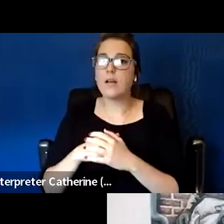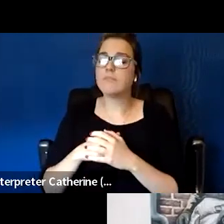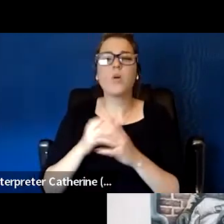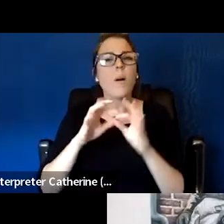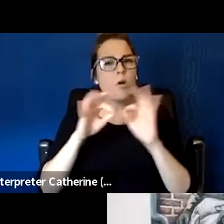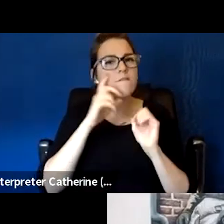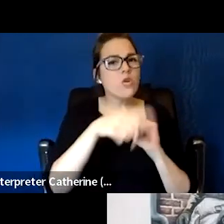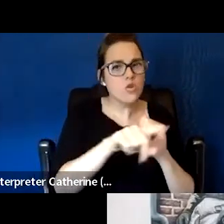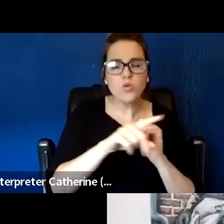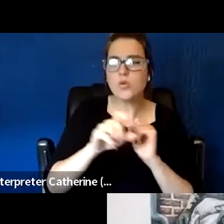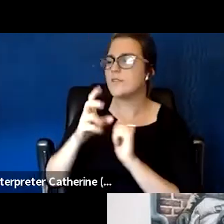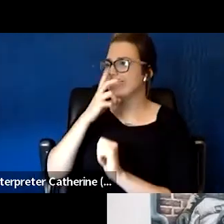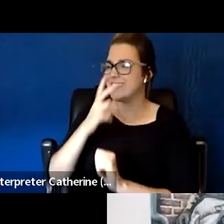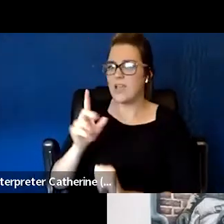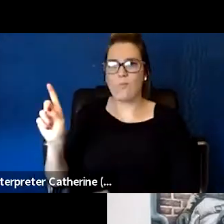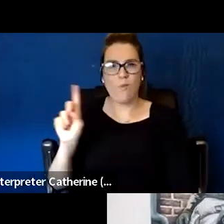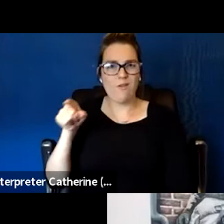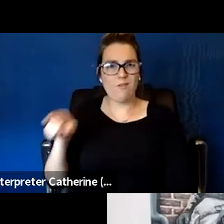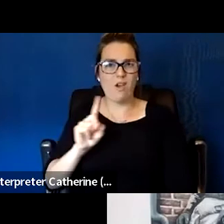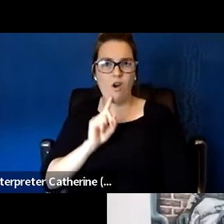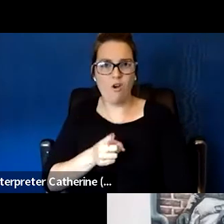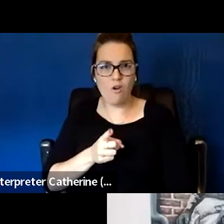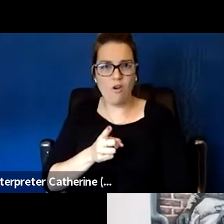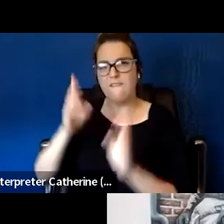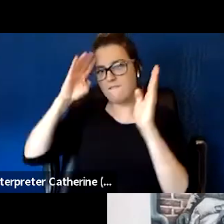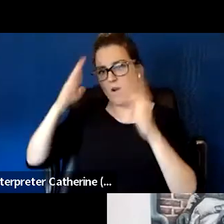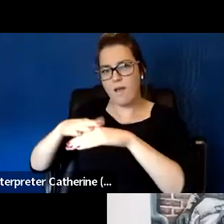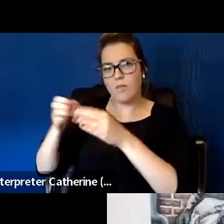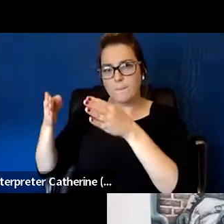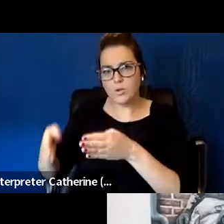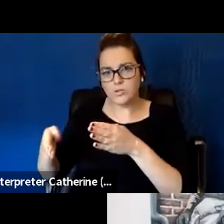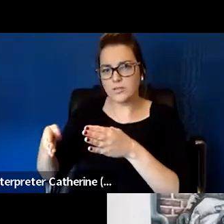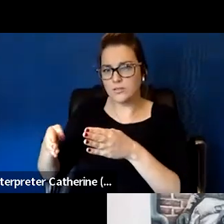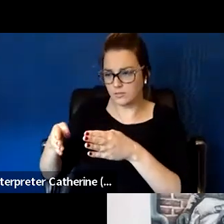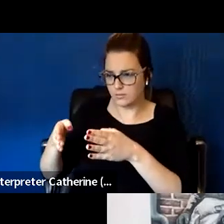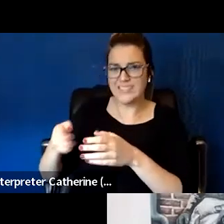It's a person-centered care approach. It's gonna take time and patience and understanding